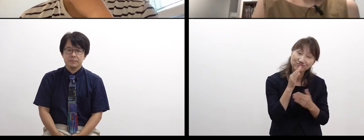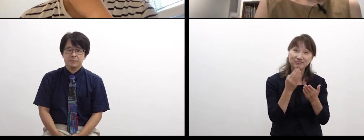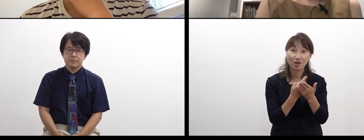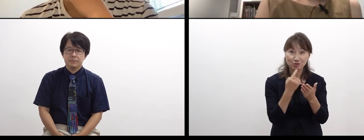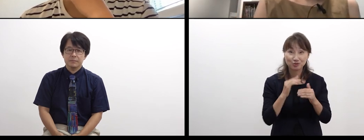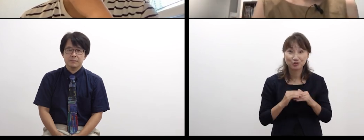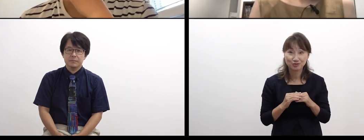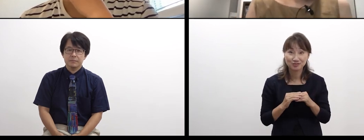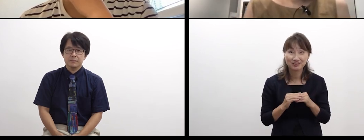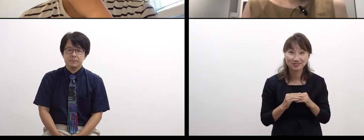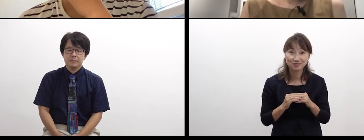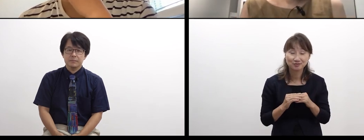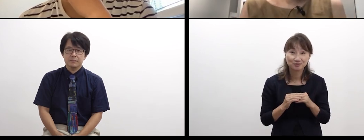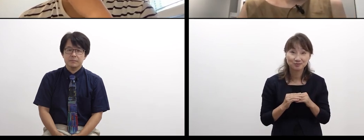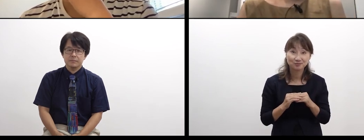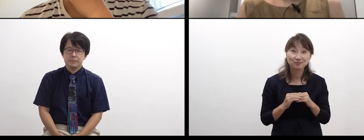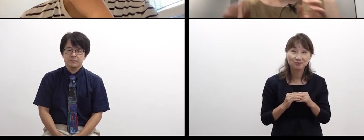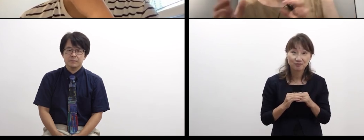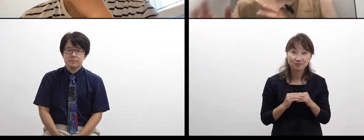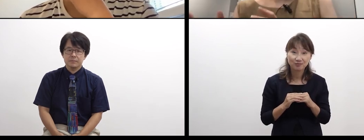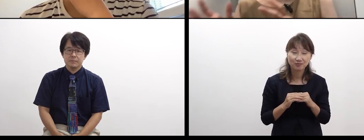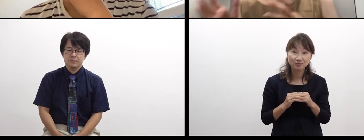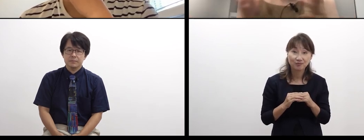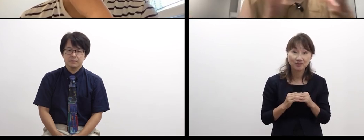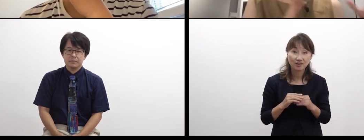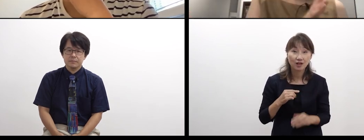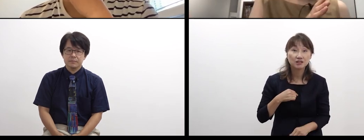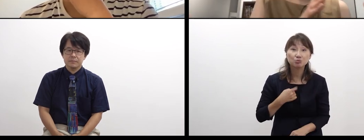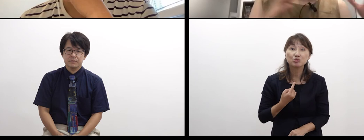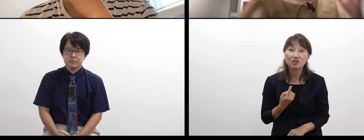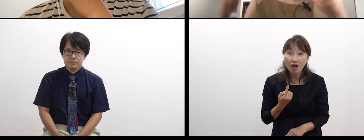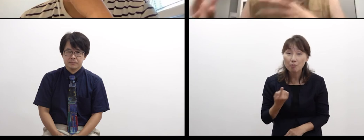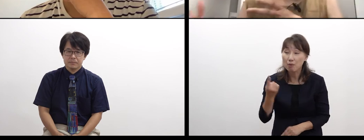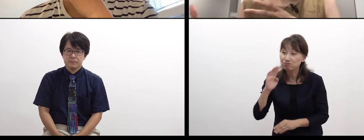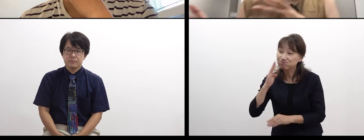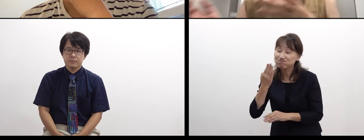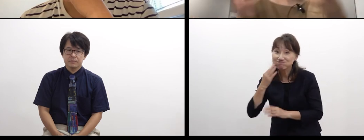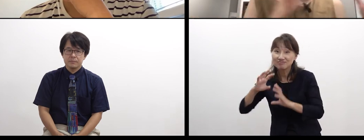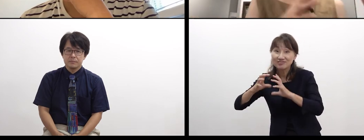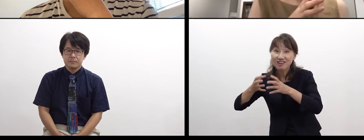I feel when I switch my mode,